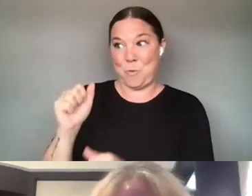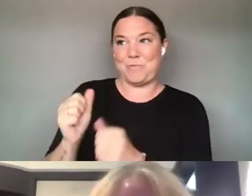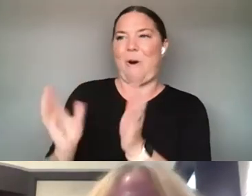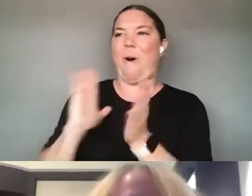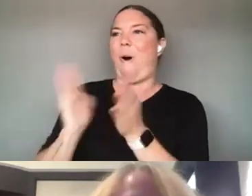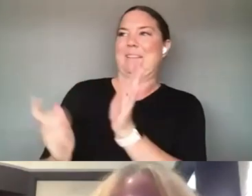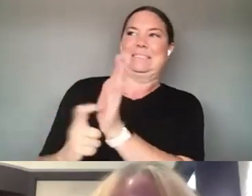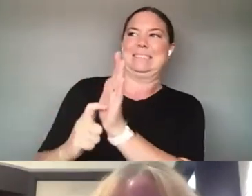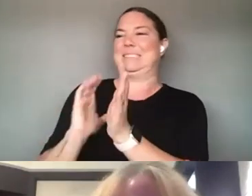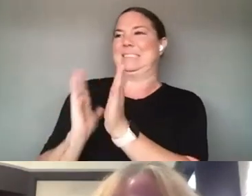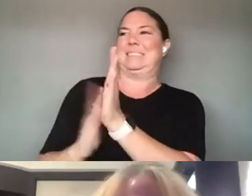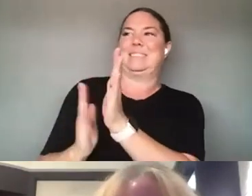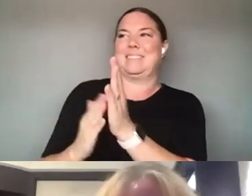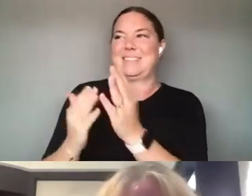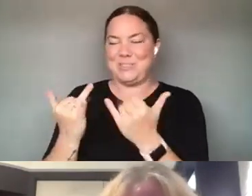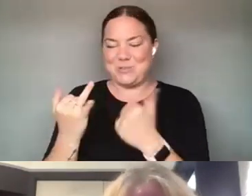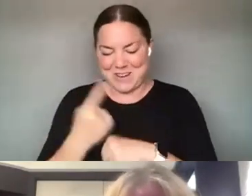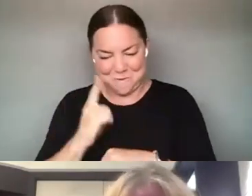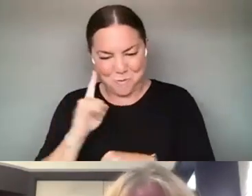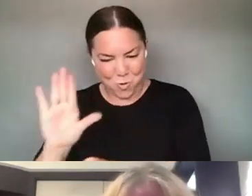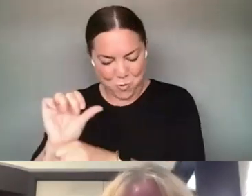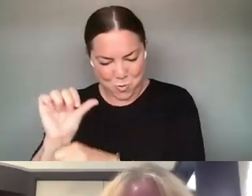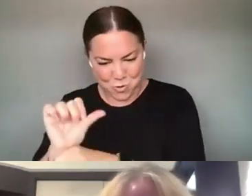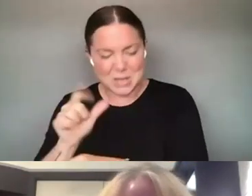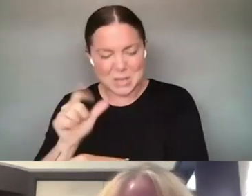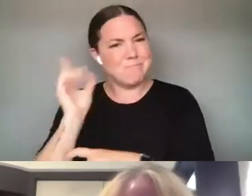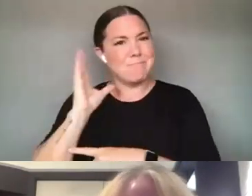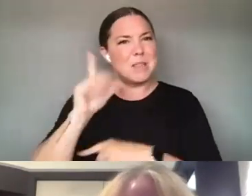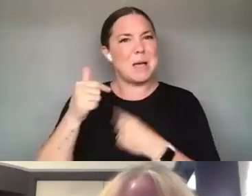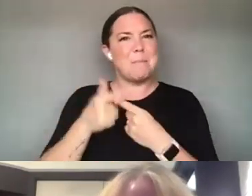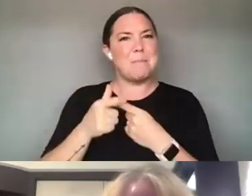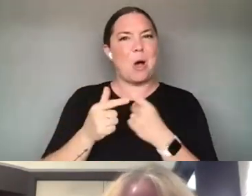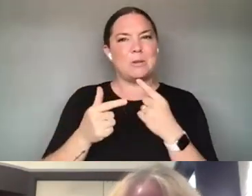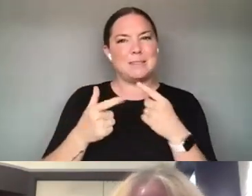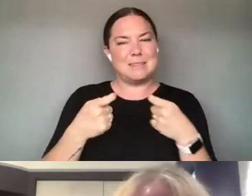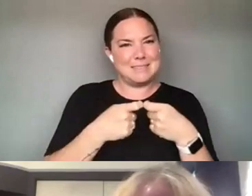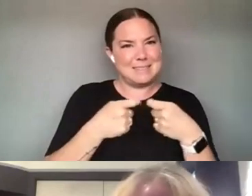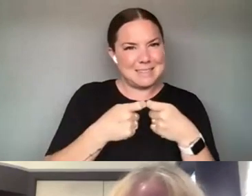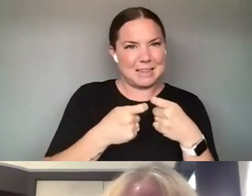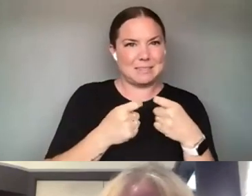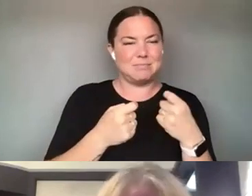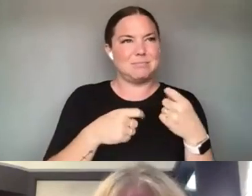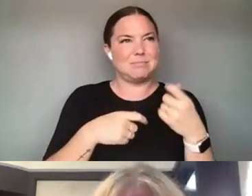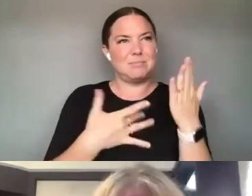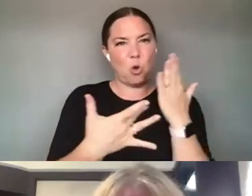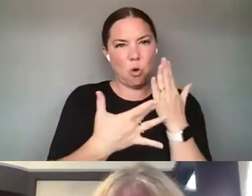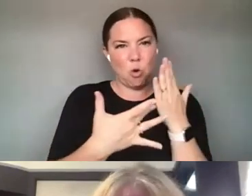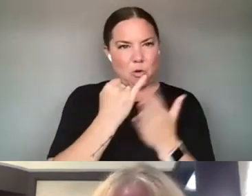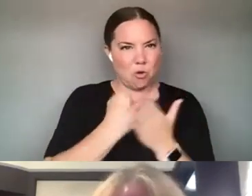PRESENTATION ON THE STATE OF DIGITAL TECH AND ART AND I WAS BLOWN AWAY BY NOT ONLY HOW MUCH I